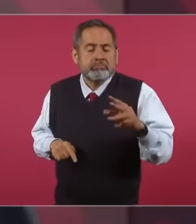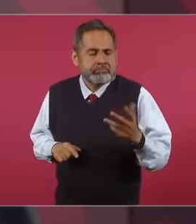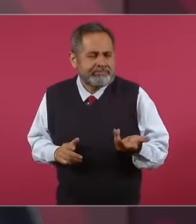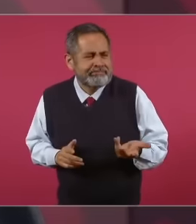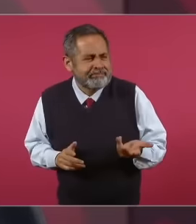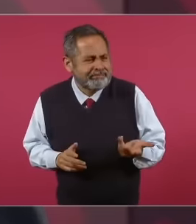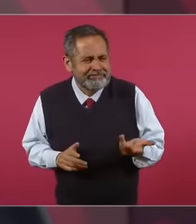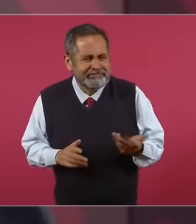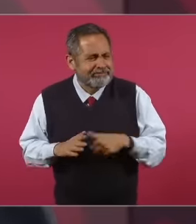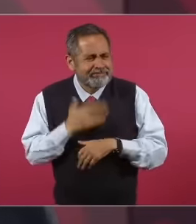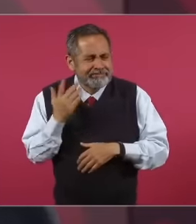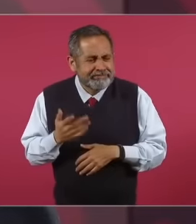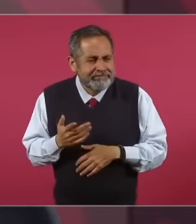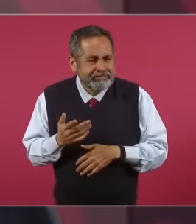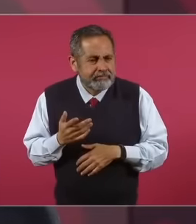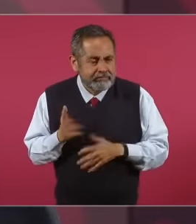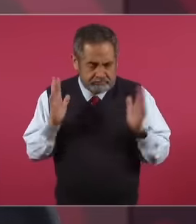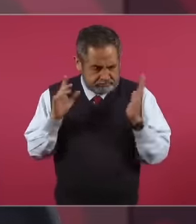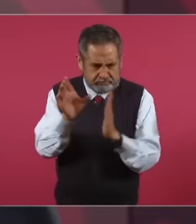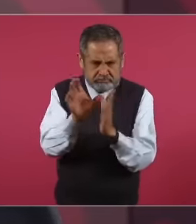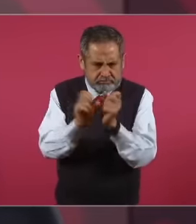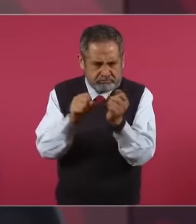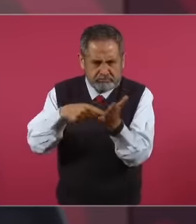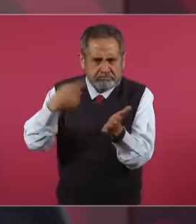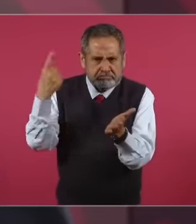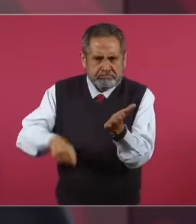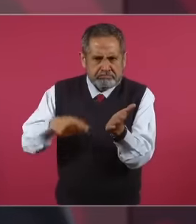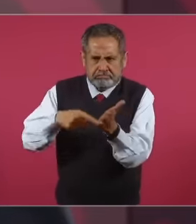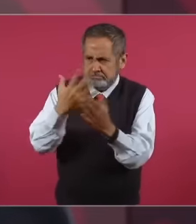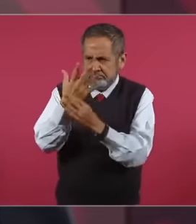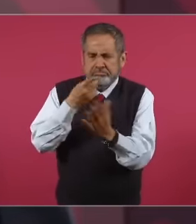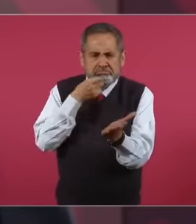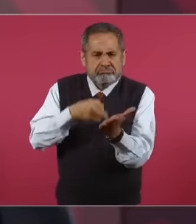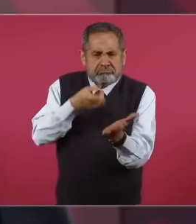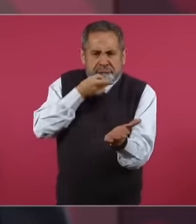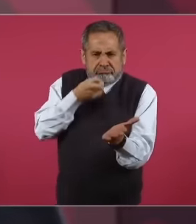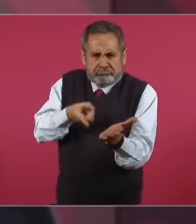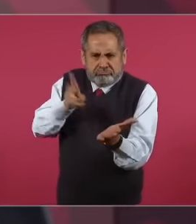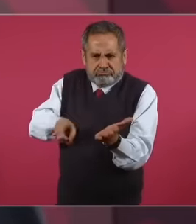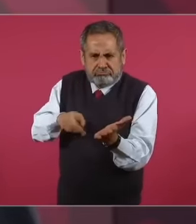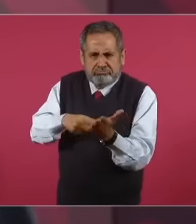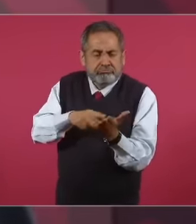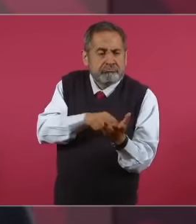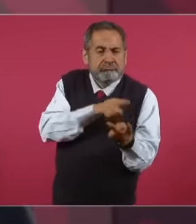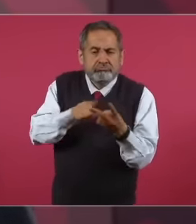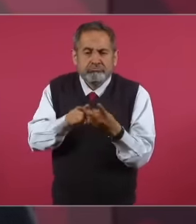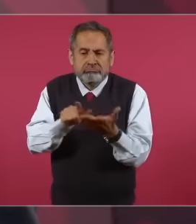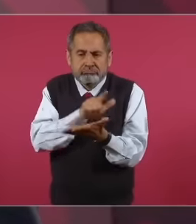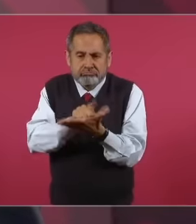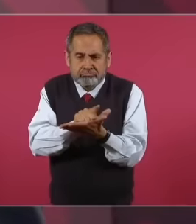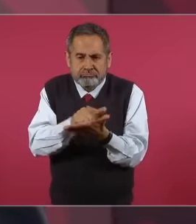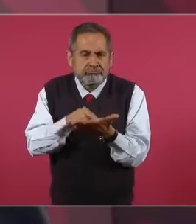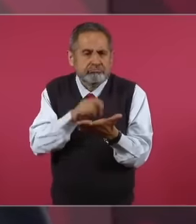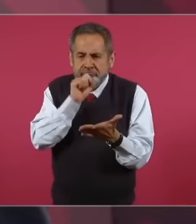the Constitution to be applied and the law of the matter to be applied and